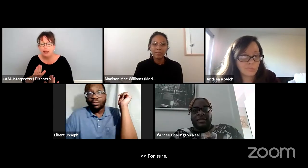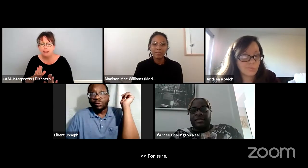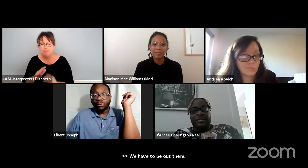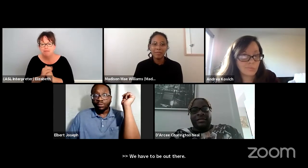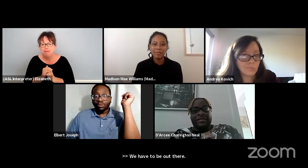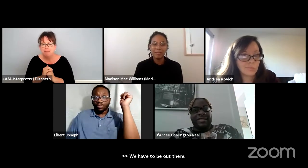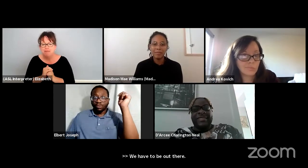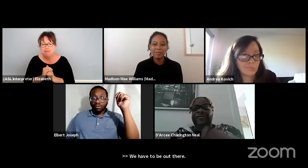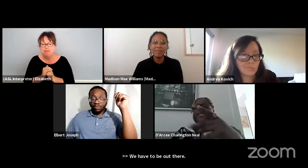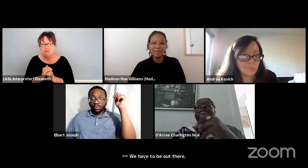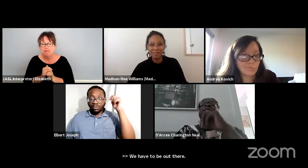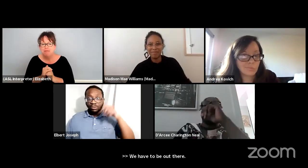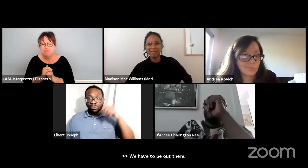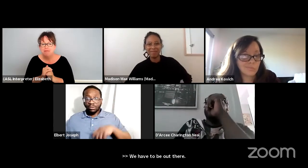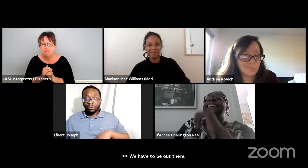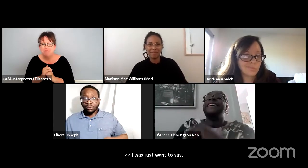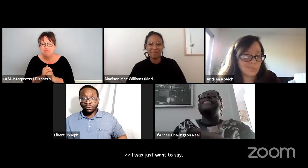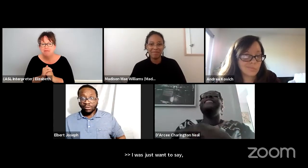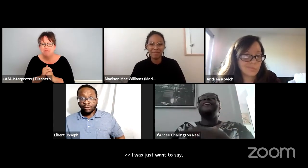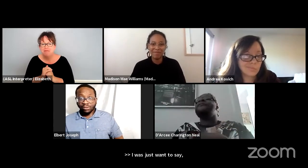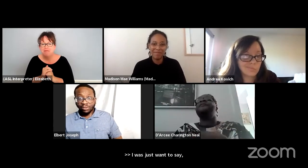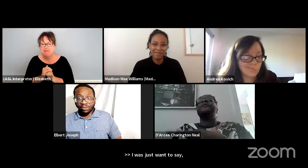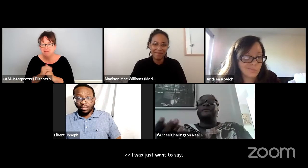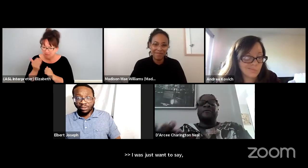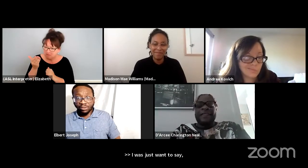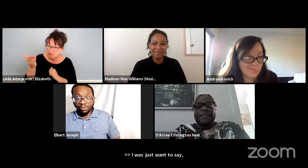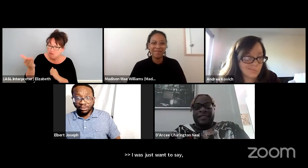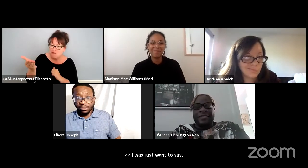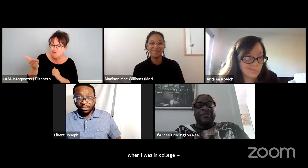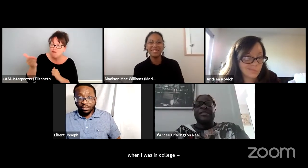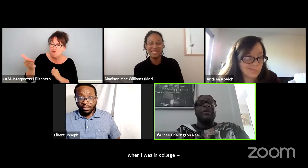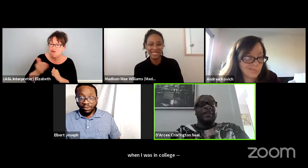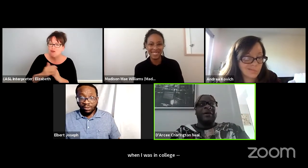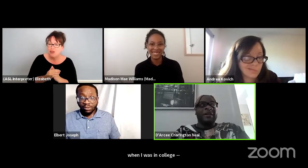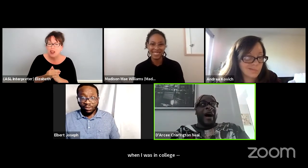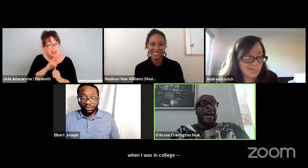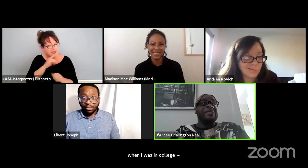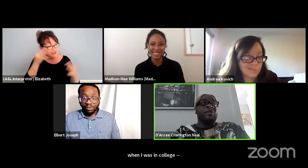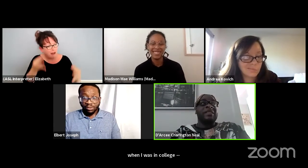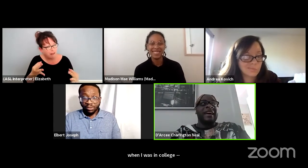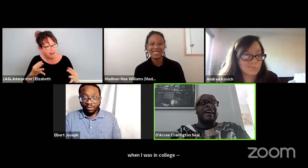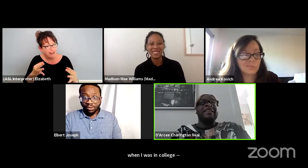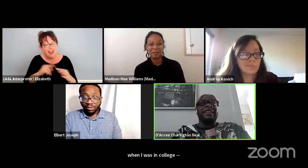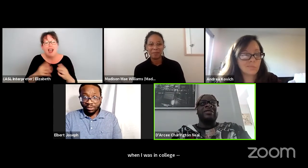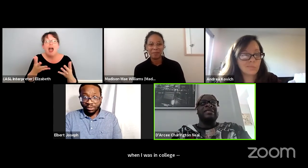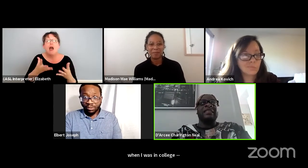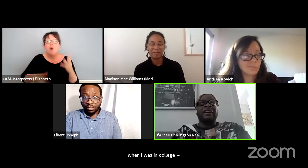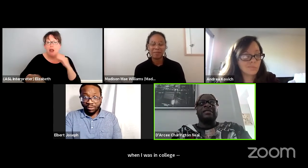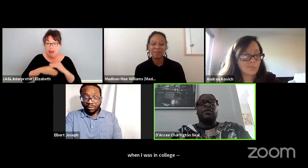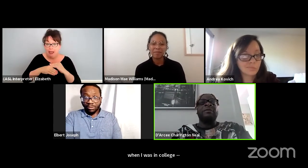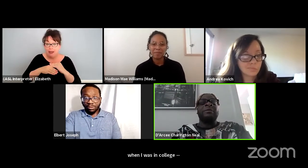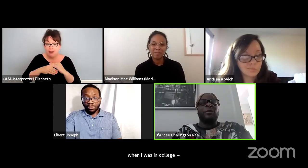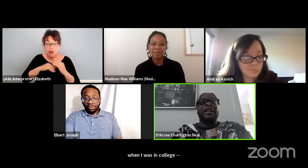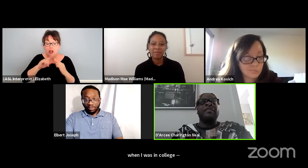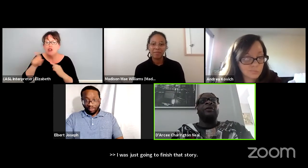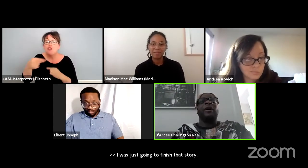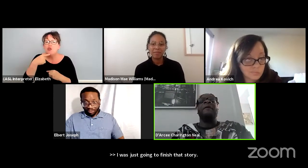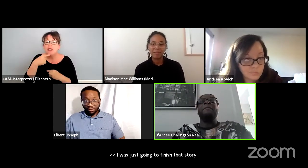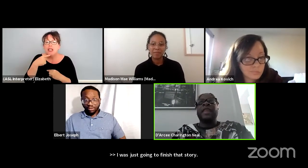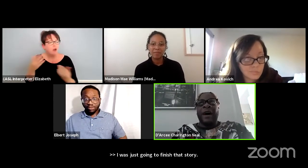'cause I was just getting riled up here D'Arcee please go on my brother. For sure, no, no. I just wanted to add, like you said, like so what are people waiting for?